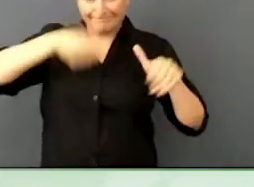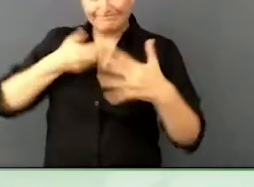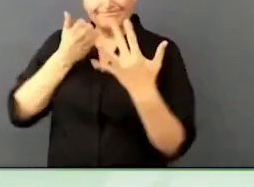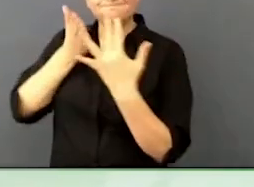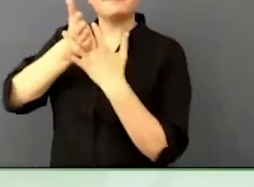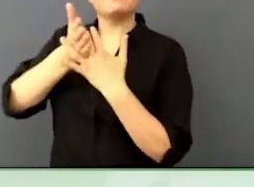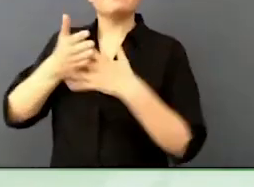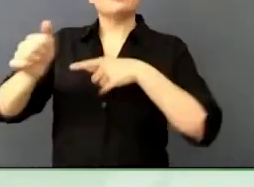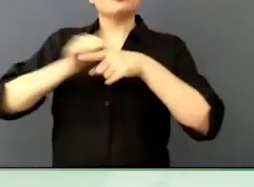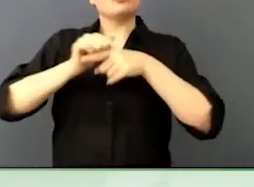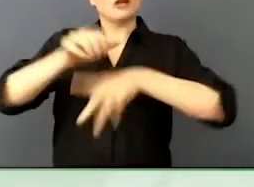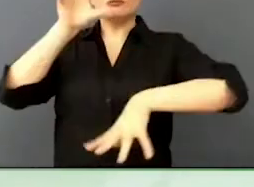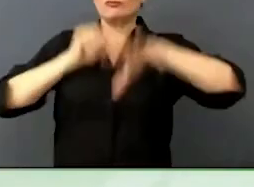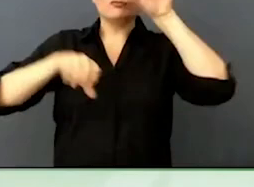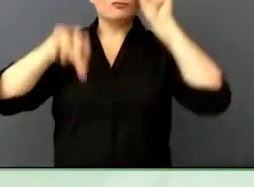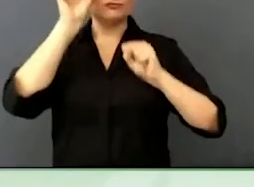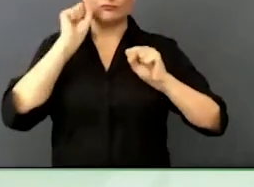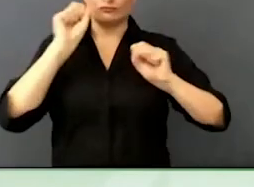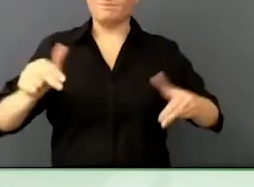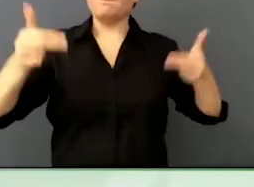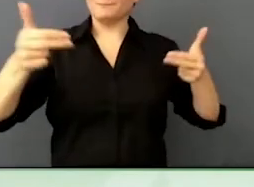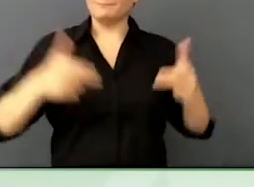You will see that the self-assessment tool, the benchmark